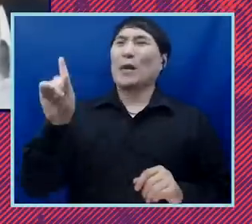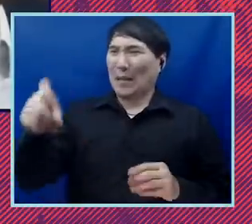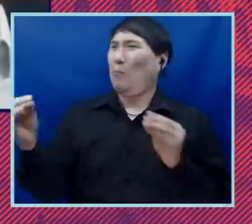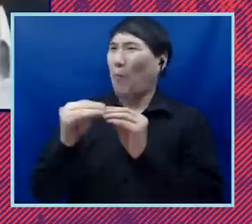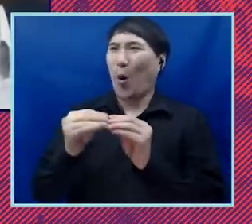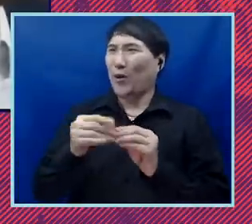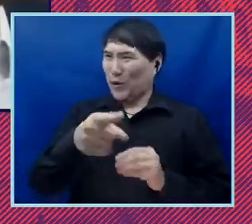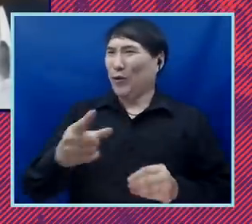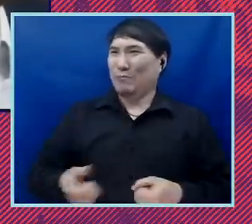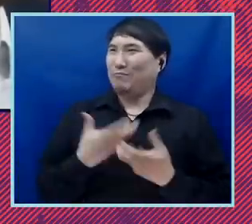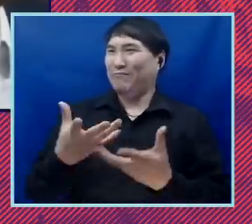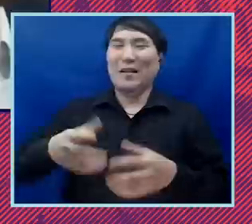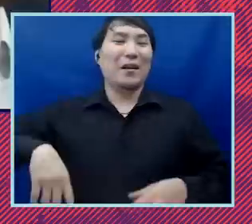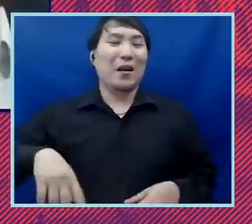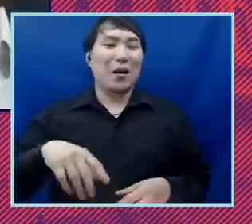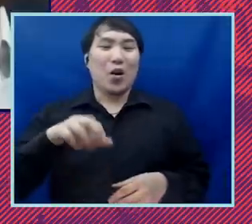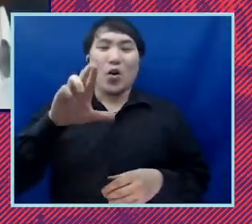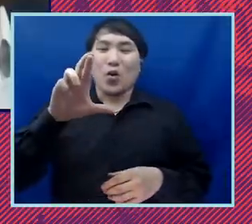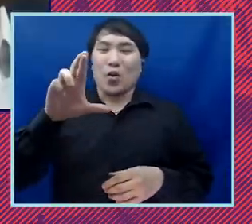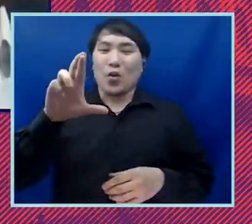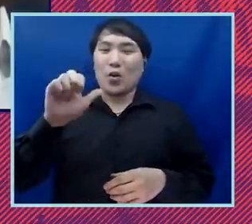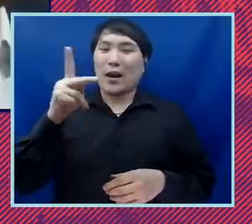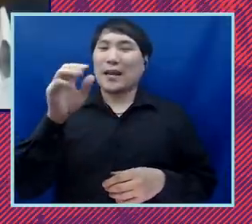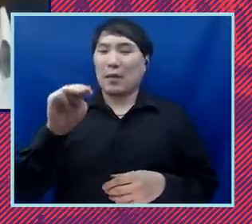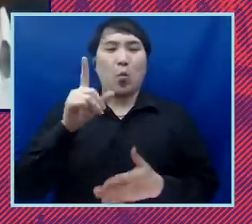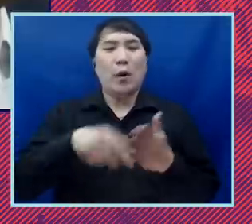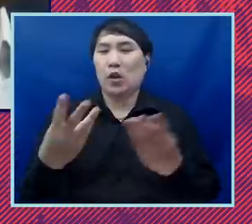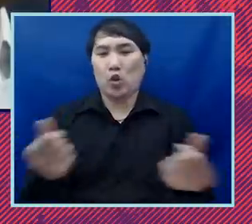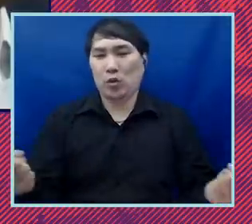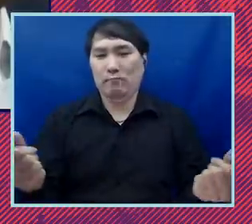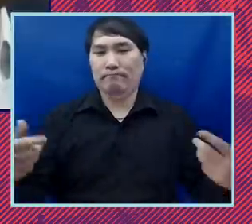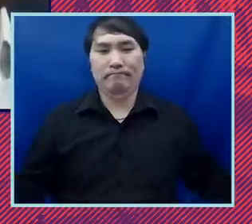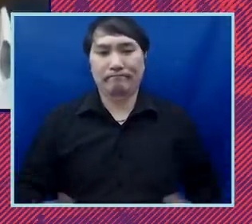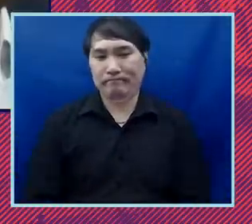rakim what is the solution here for ayanna and for other folks like that i mean who are really